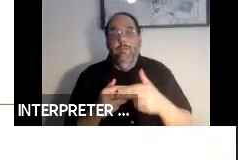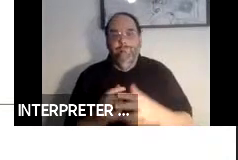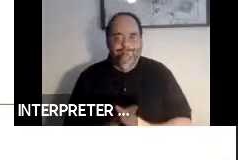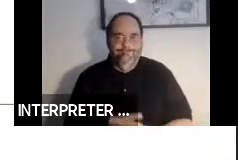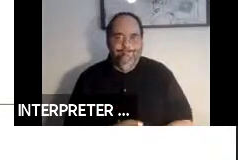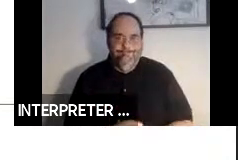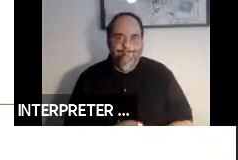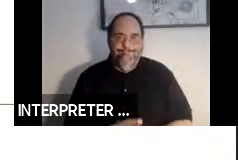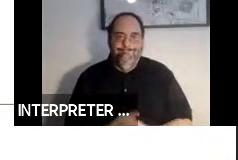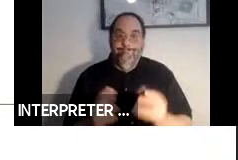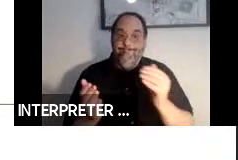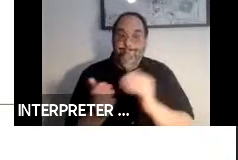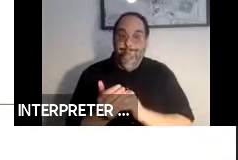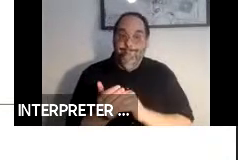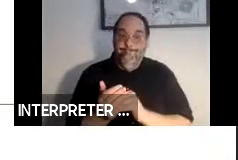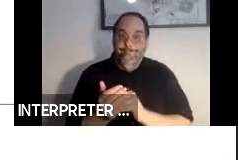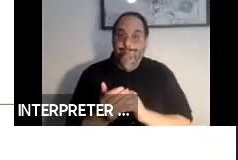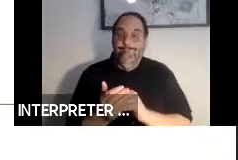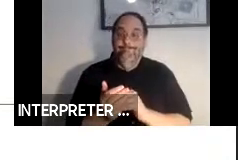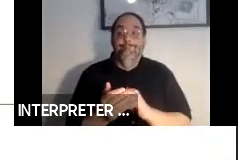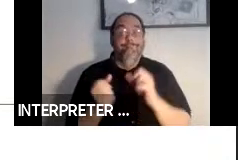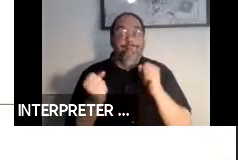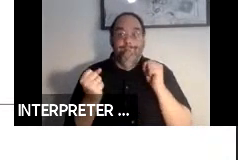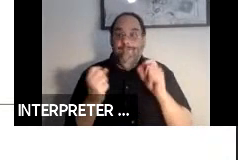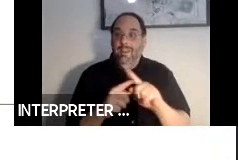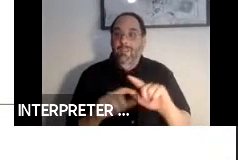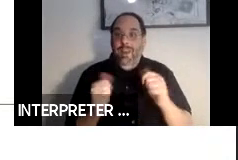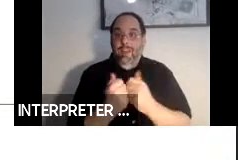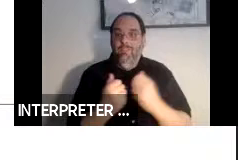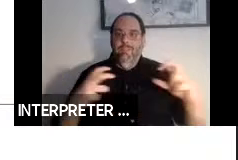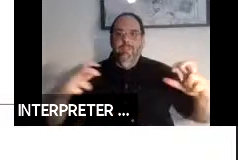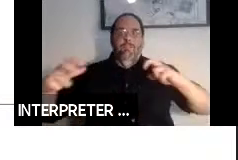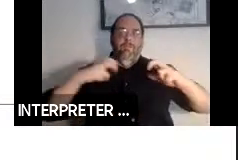And again, this work has been funded by a wide range of sponsors and I am happy to